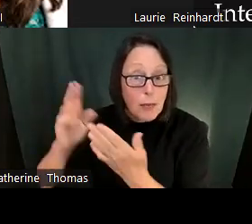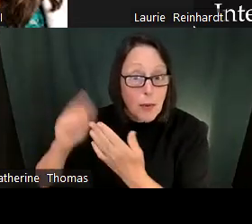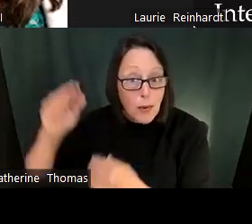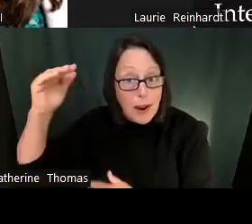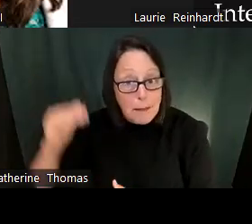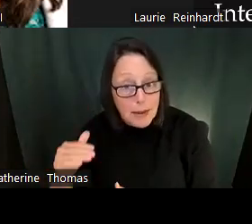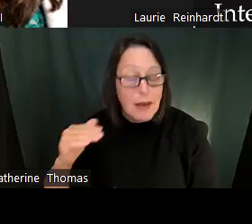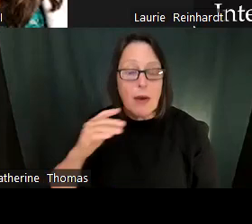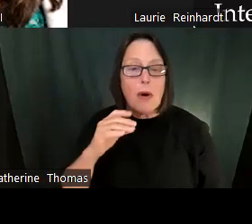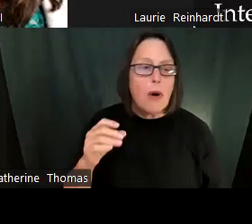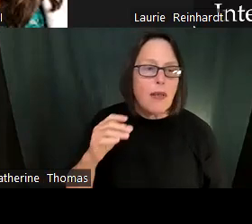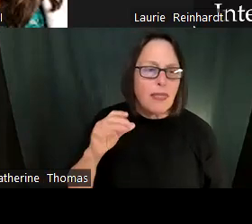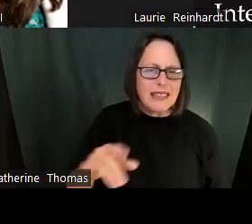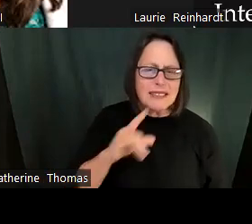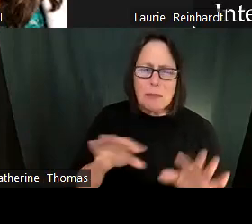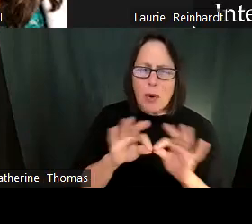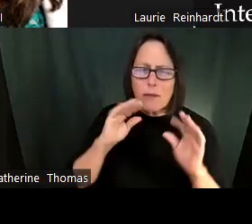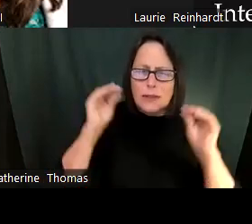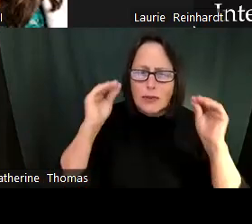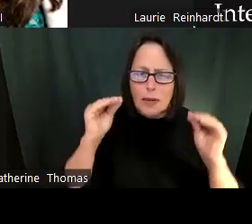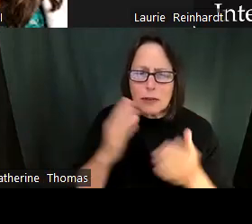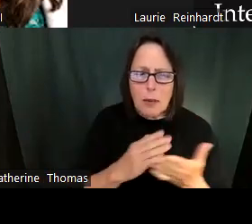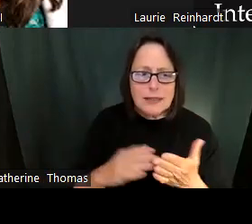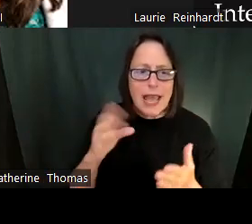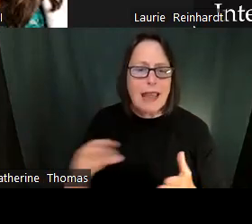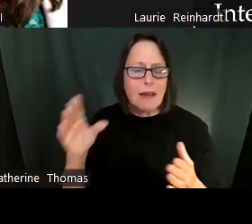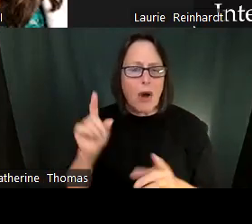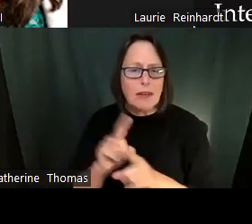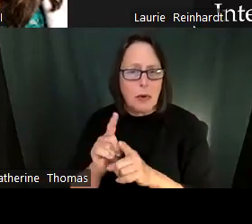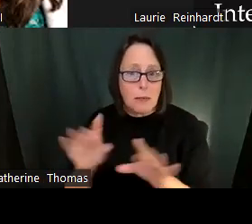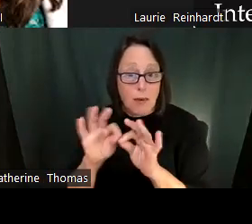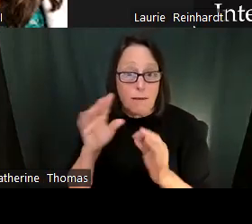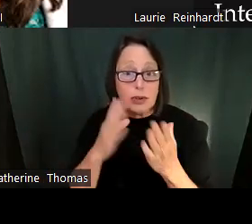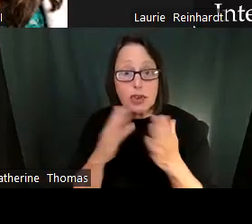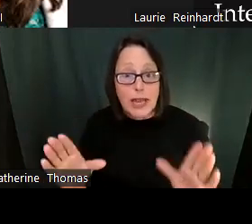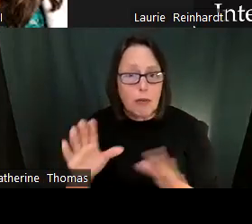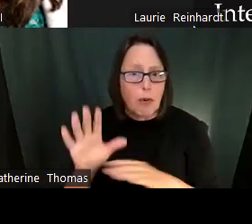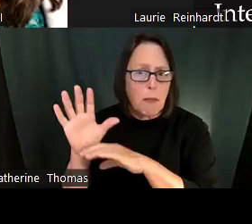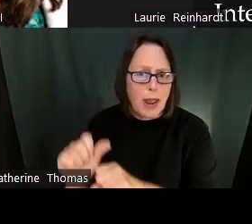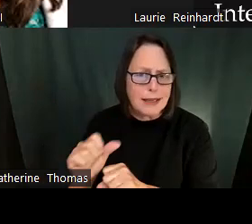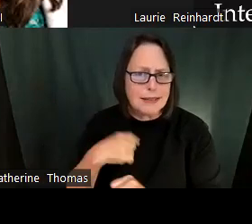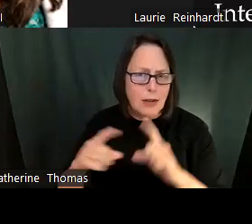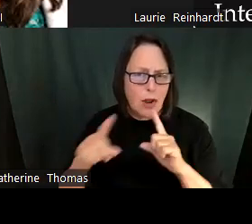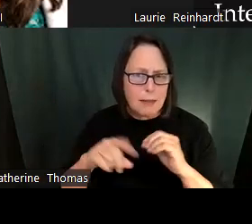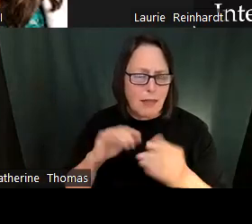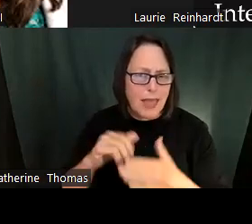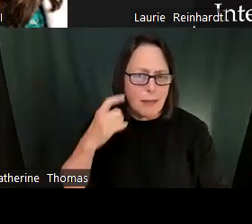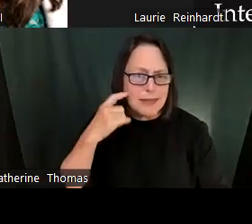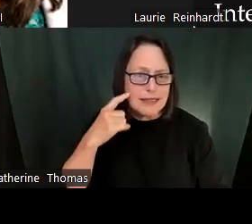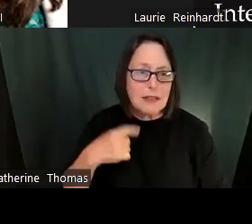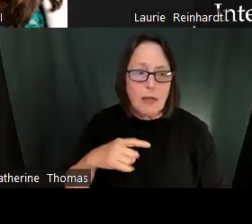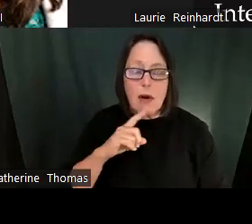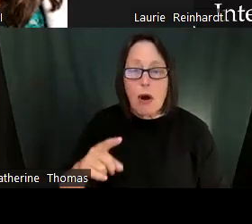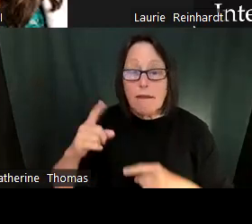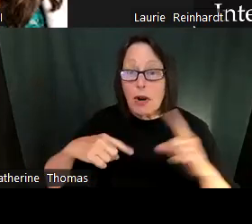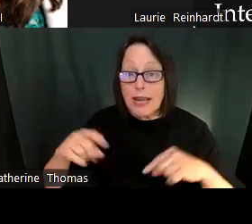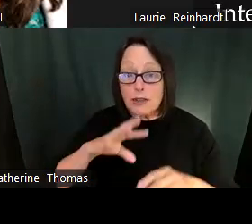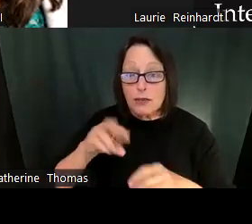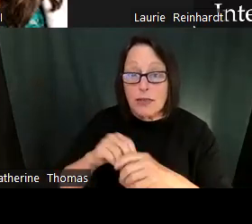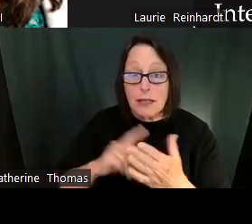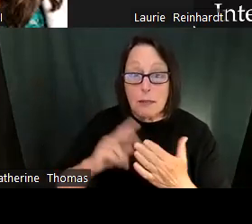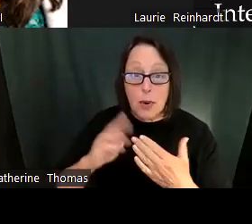Usually produces better effects than when you kind of like pick and choose various things. Than not. So I think that purposefulness, in the research is really based on then like how are we really implementing programs.